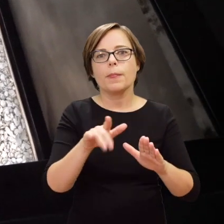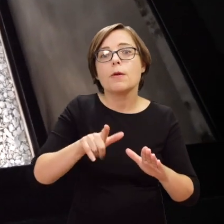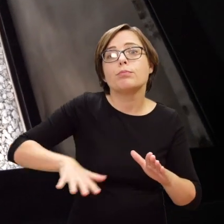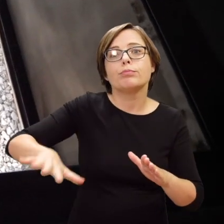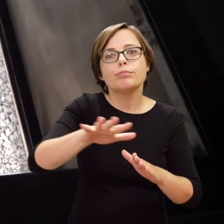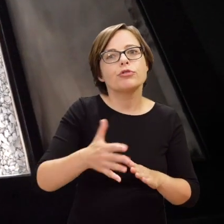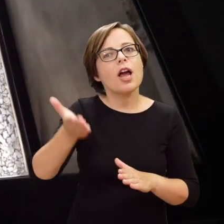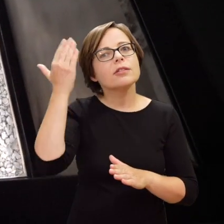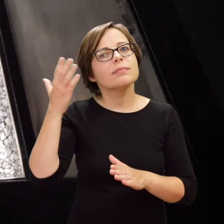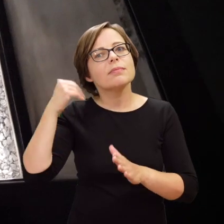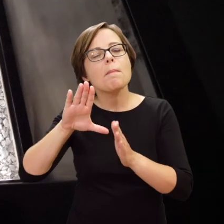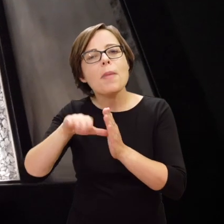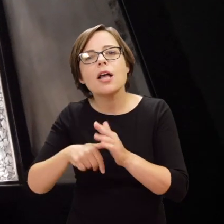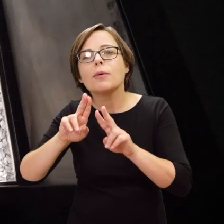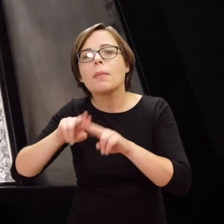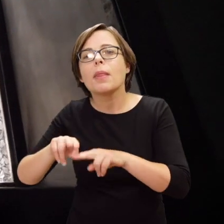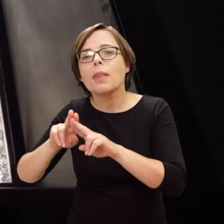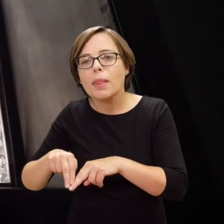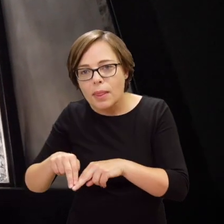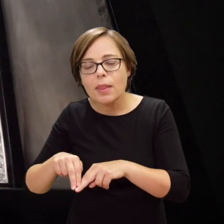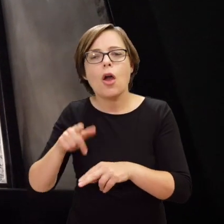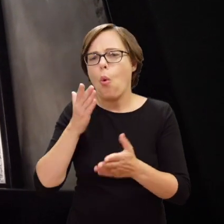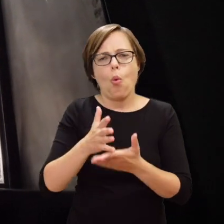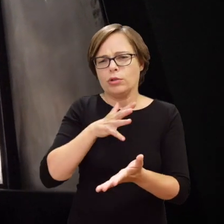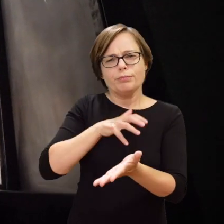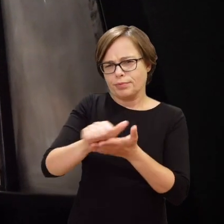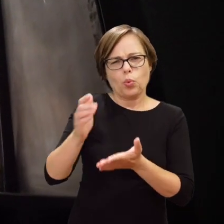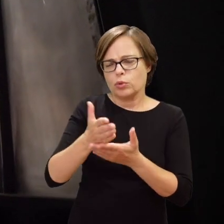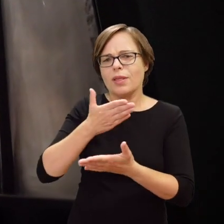the urban space which was completely obliterated, which does not exist anymore.